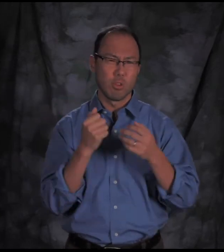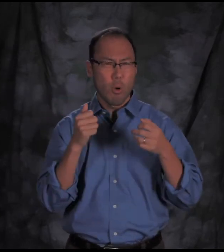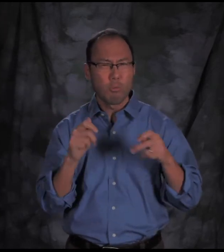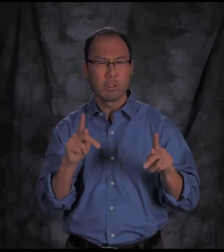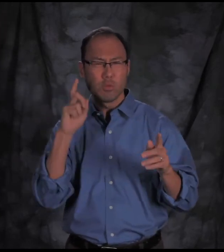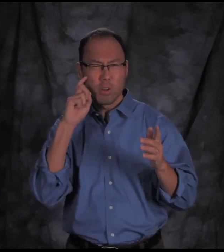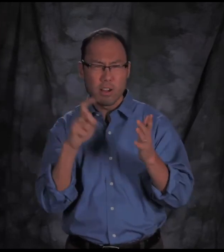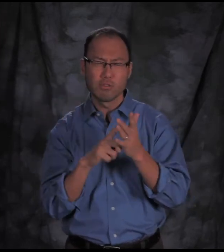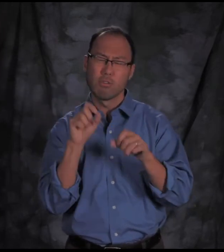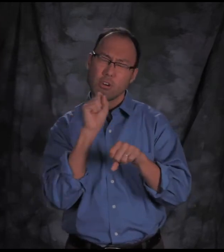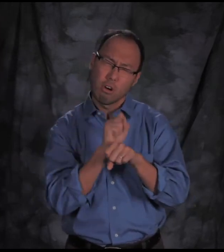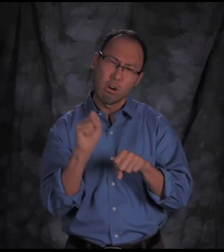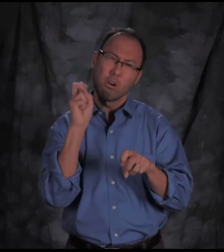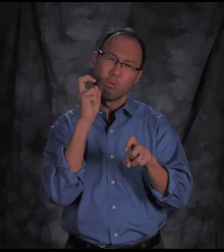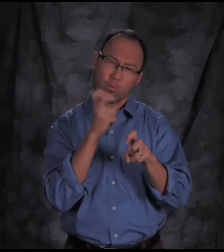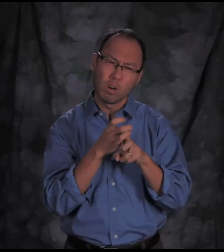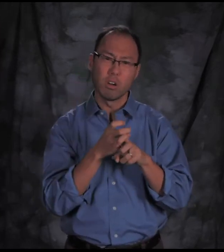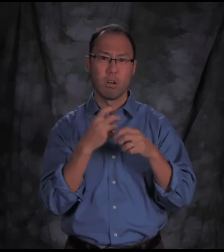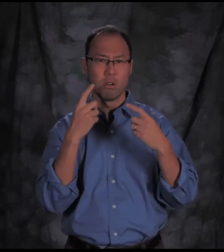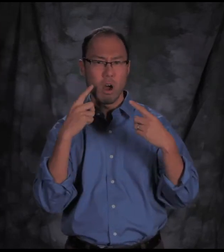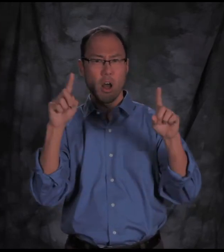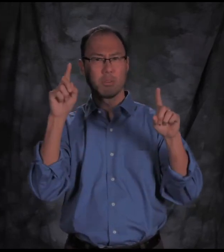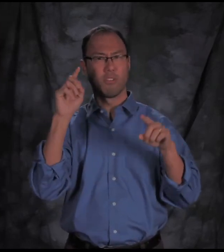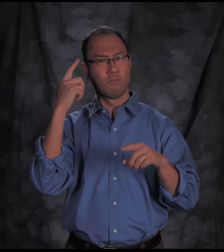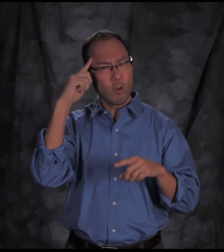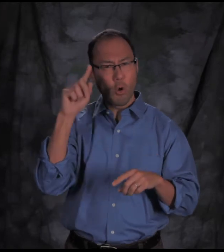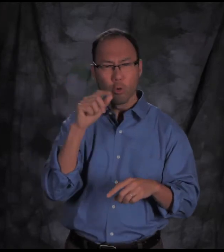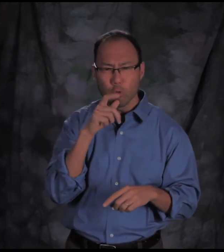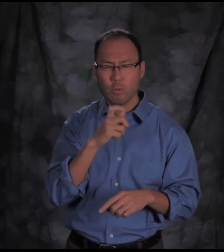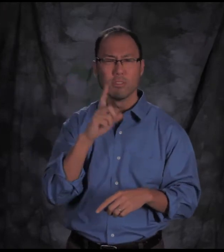Please take this opportunity to recognize the hard work and accomplishments